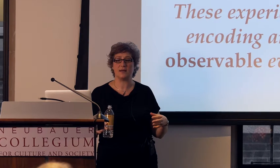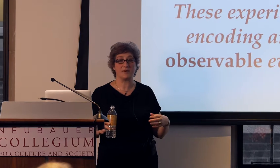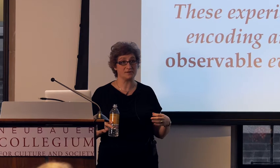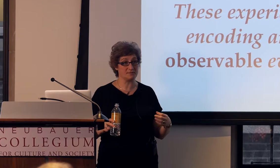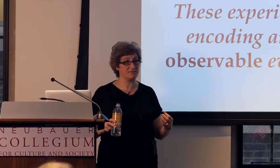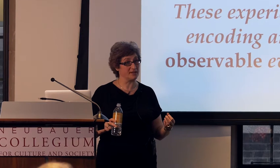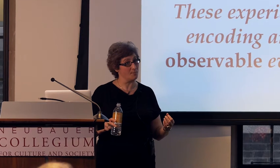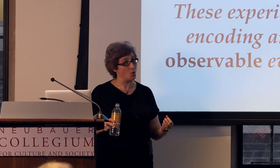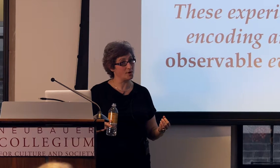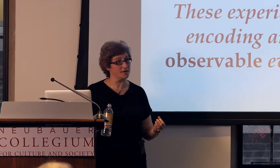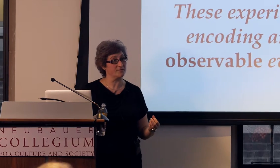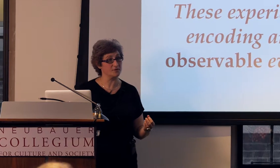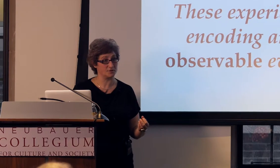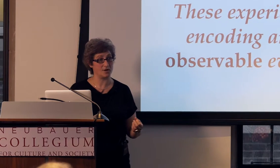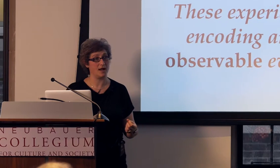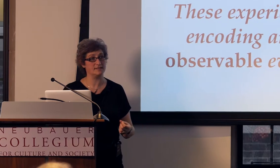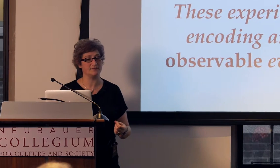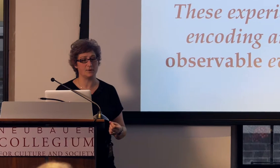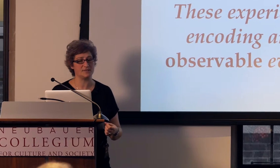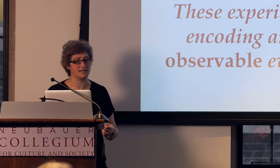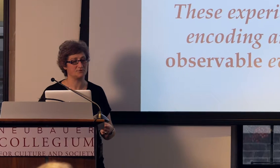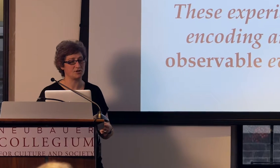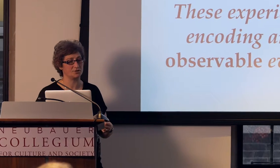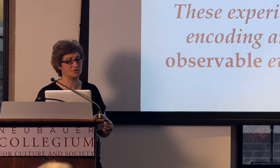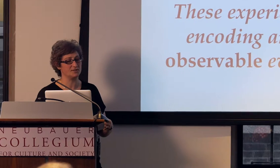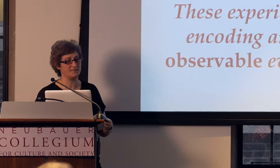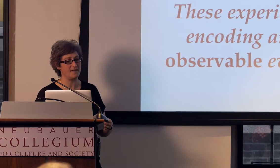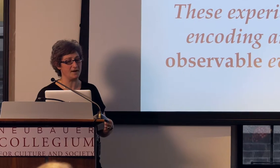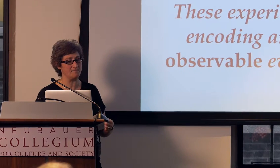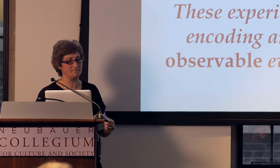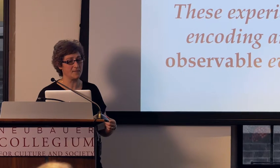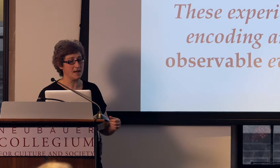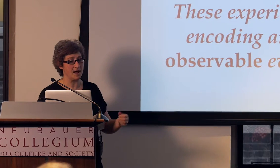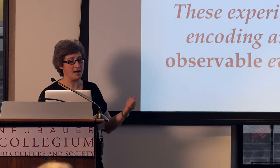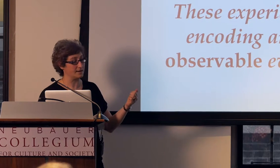appears to be really important for certain kinds of linguistic structure to develop,